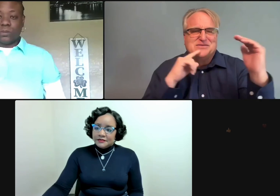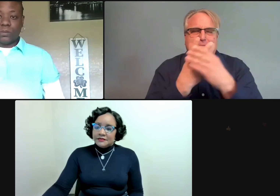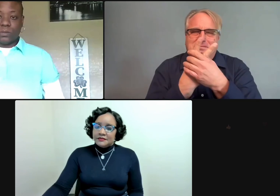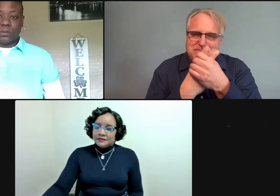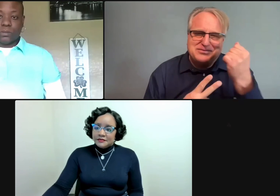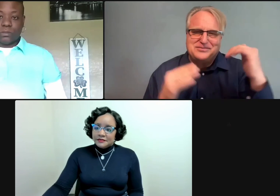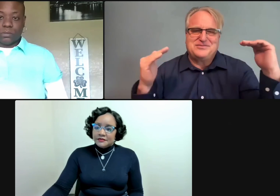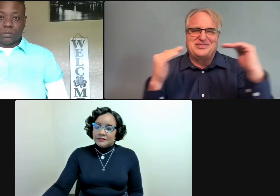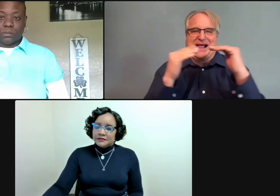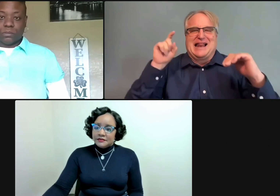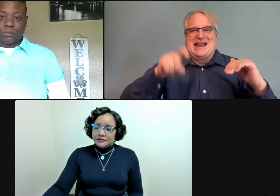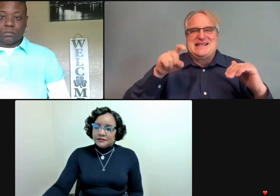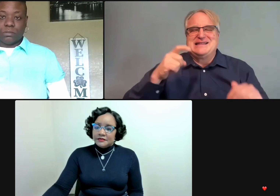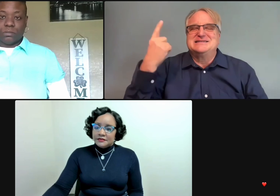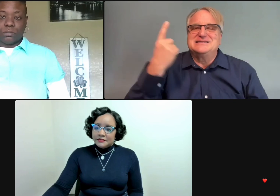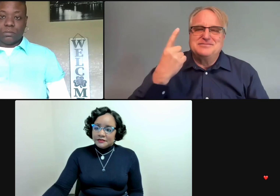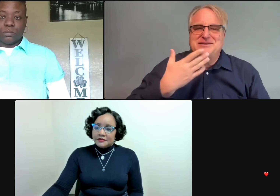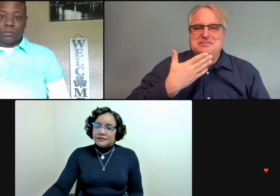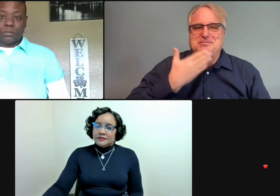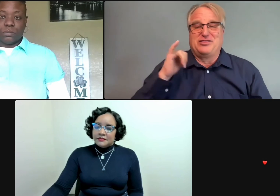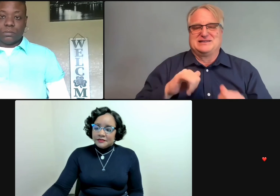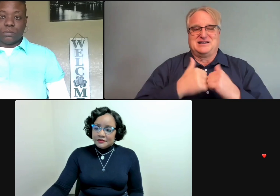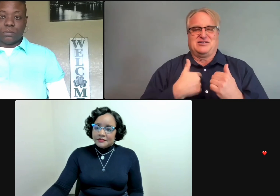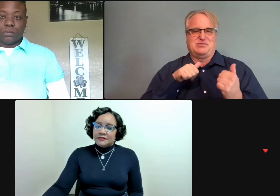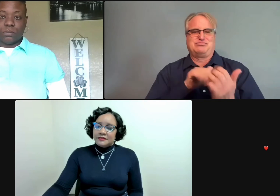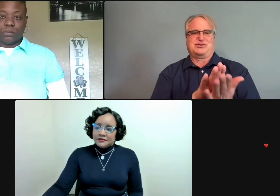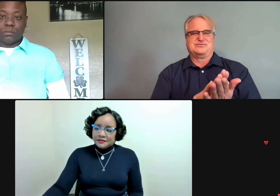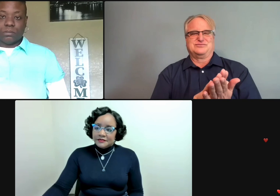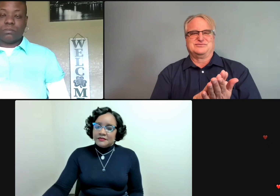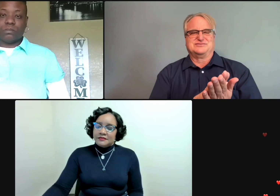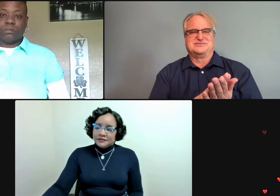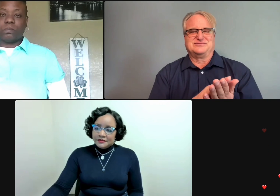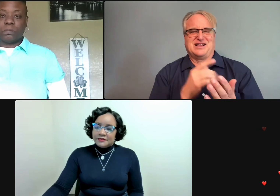We want to create an optimal environment for both sides of the equation here.